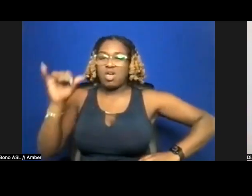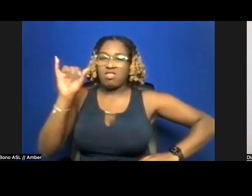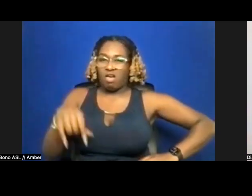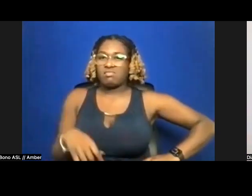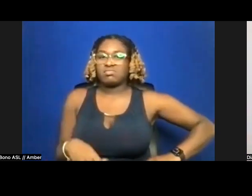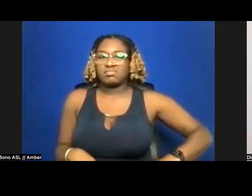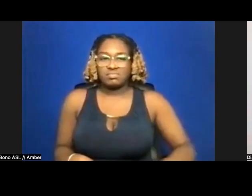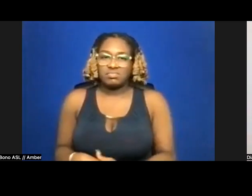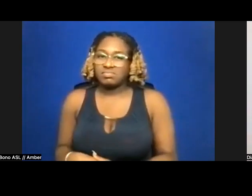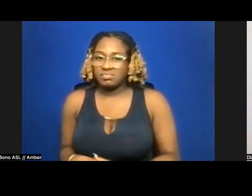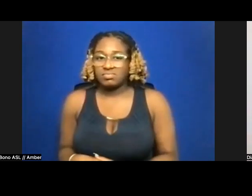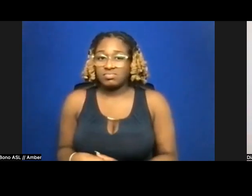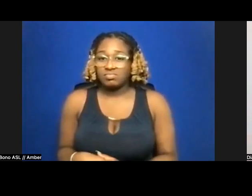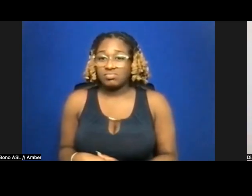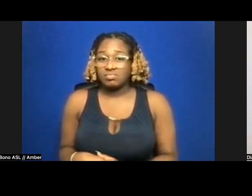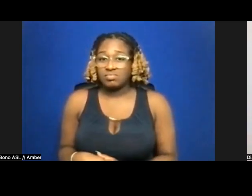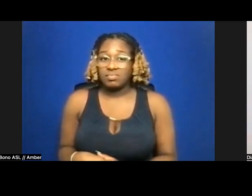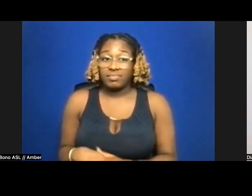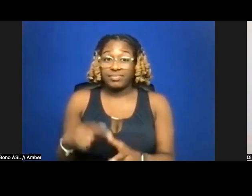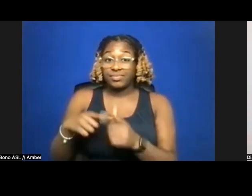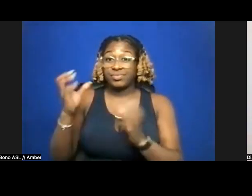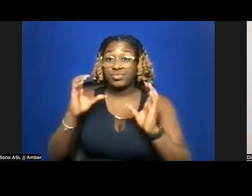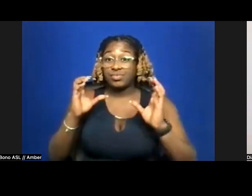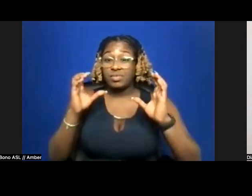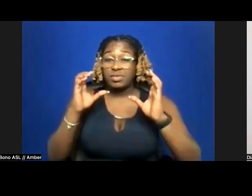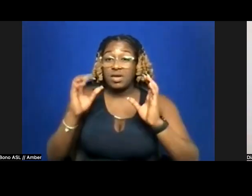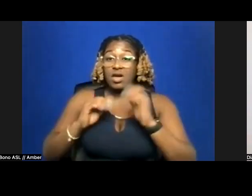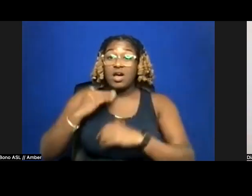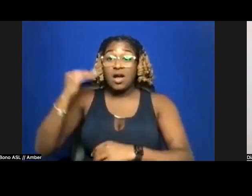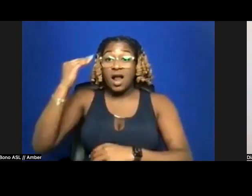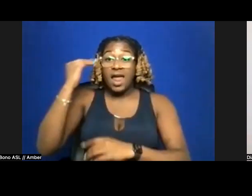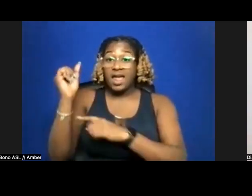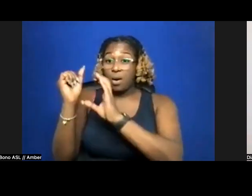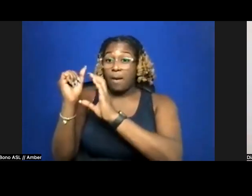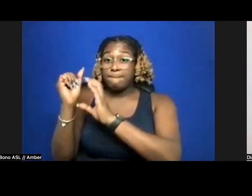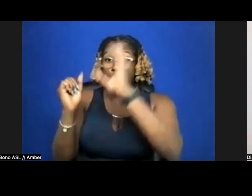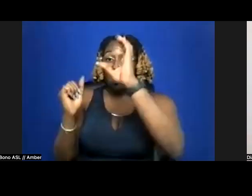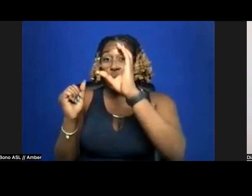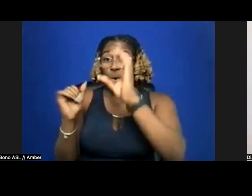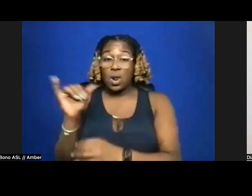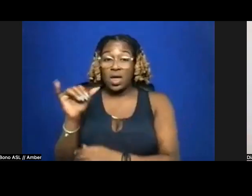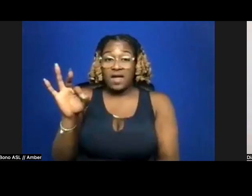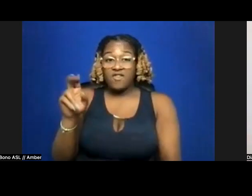till you popped her head from her too-tan neck —Frankenstein-eqsue, that parental